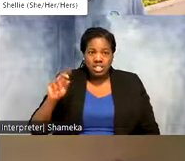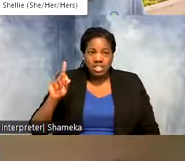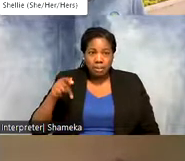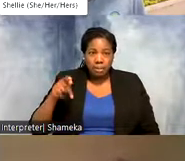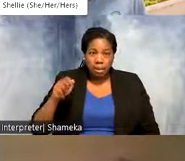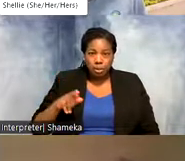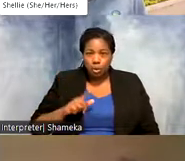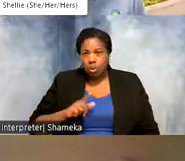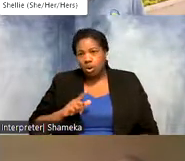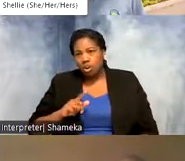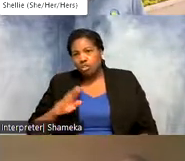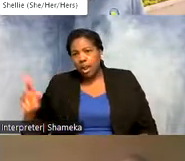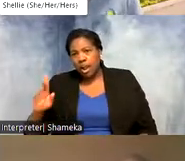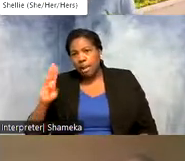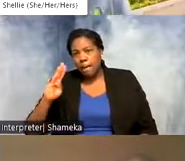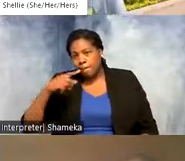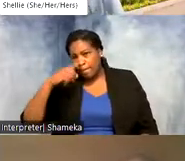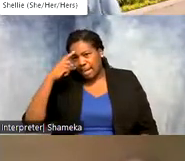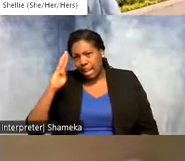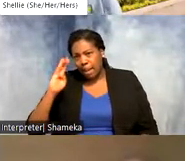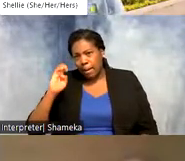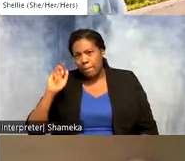I'll give you a couple seconds. You can also vote in the chat if you like.